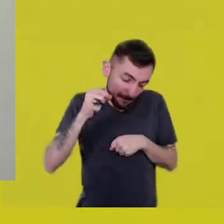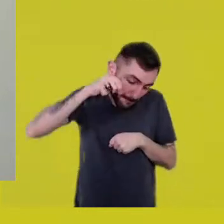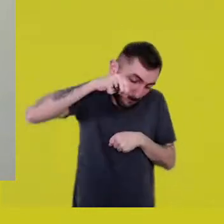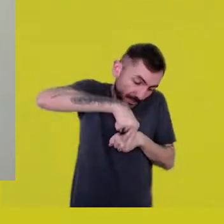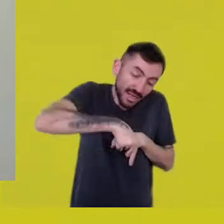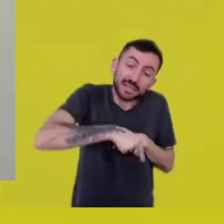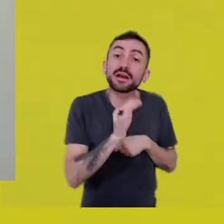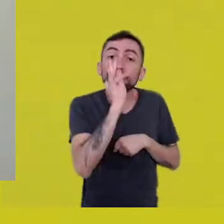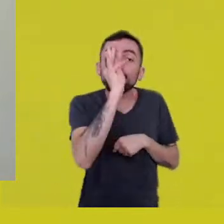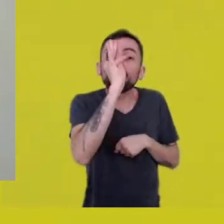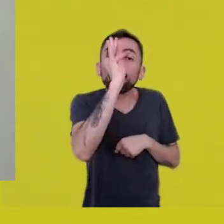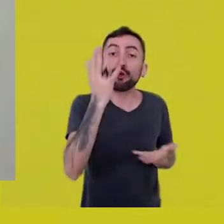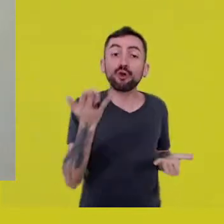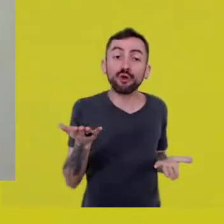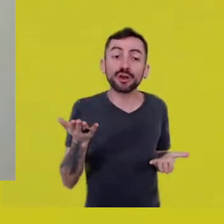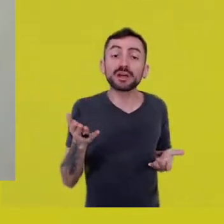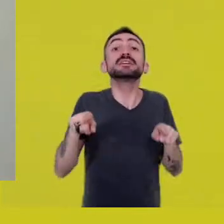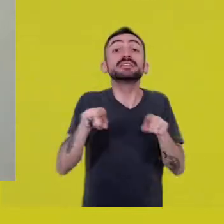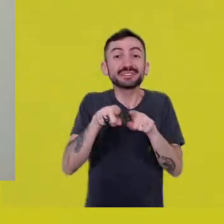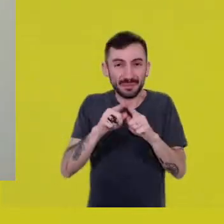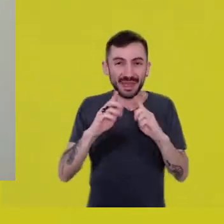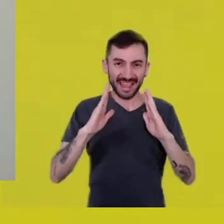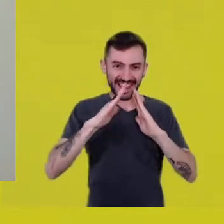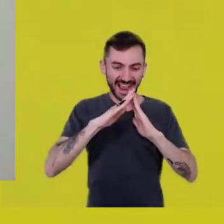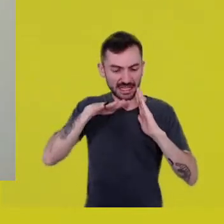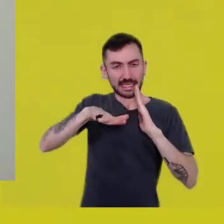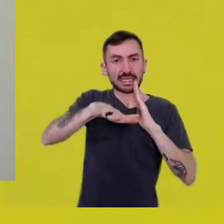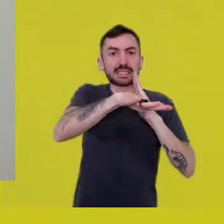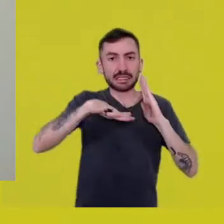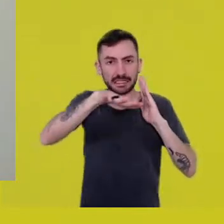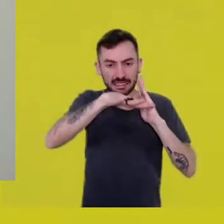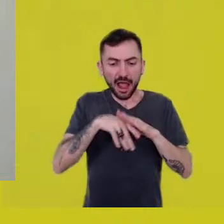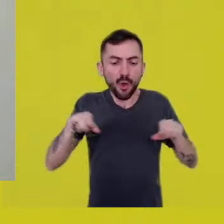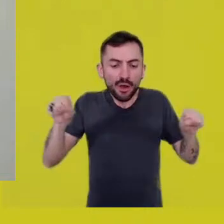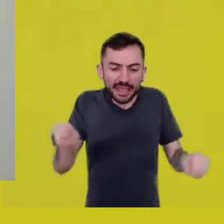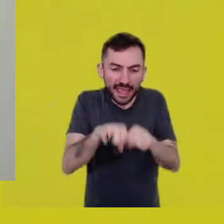They break a piece of their yard in order to plant a small garden.